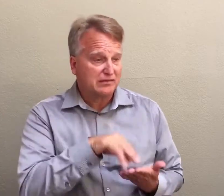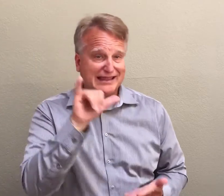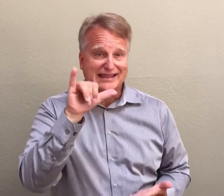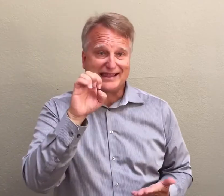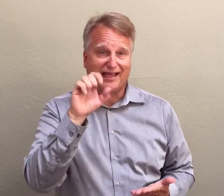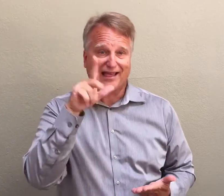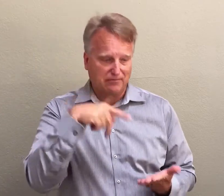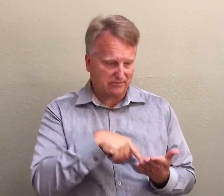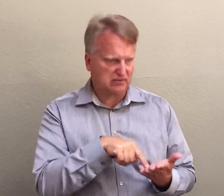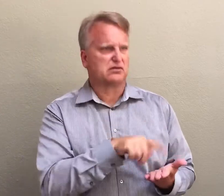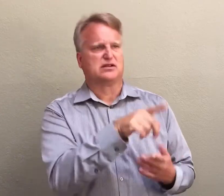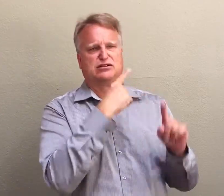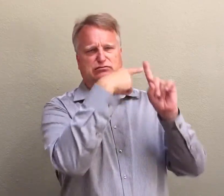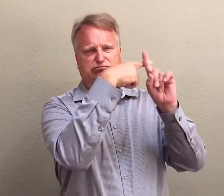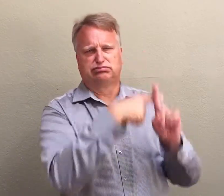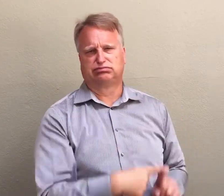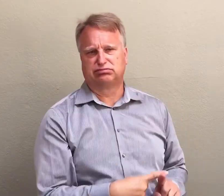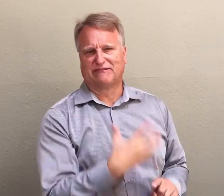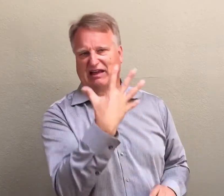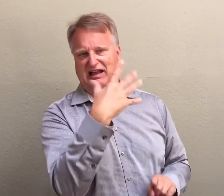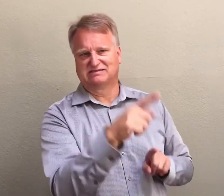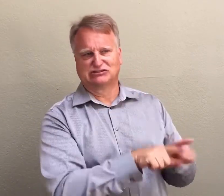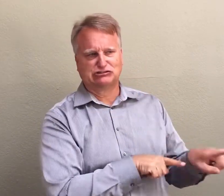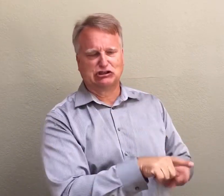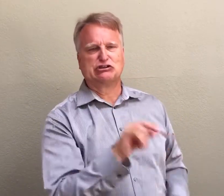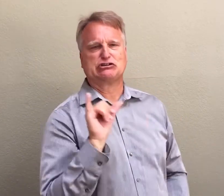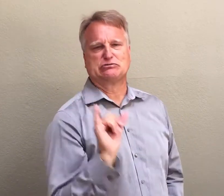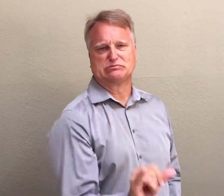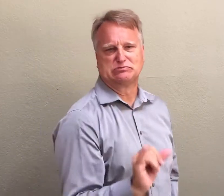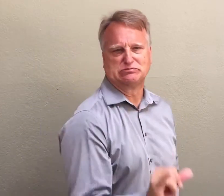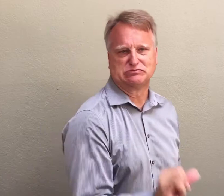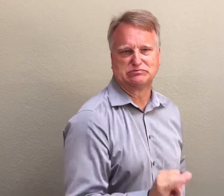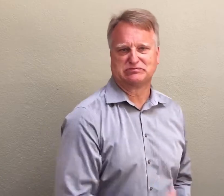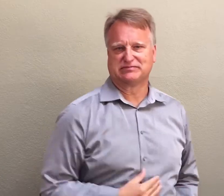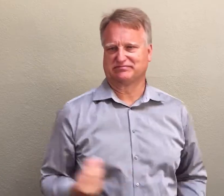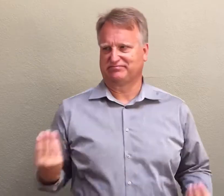Or this person could check by looking at Yelp to seek places with positive reviews or a five star review.